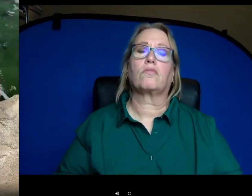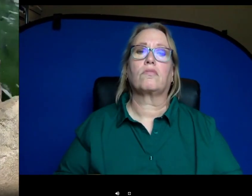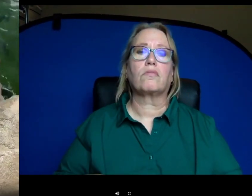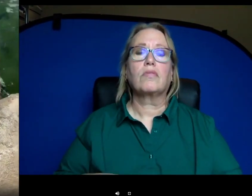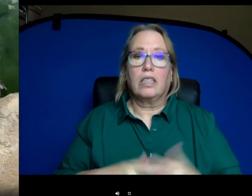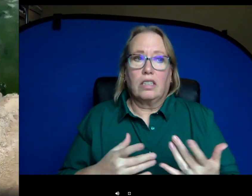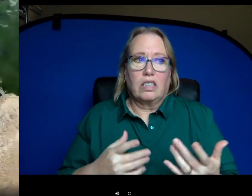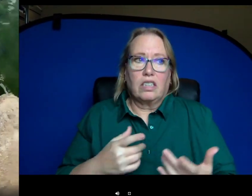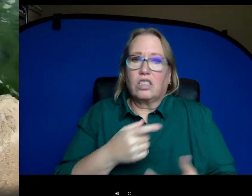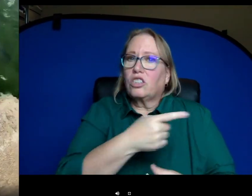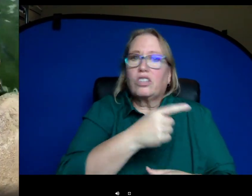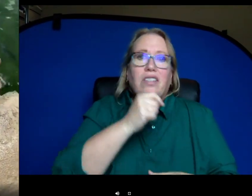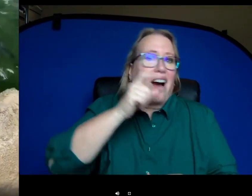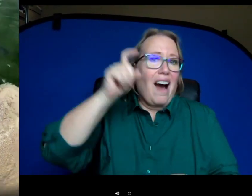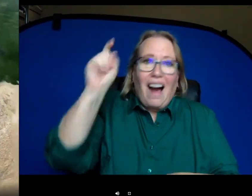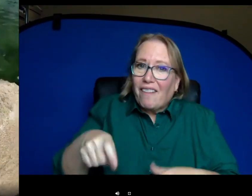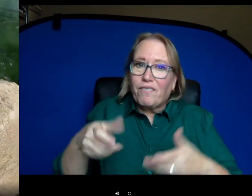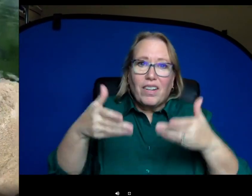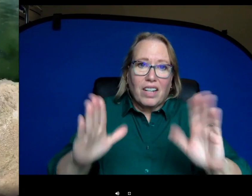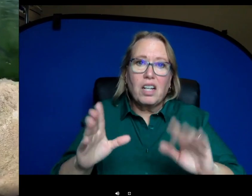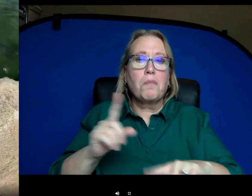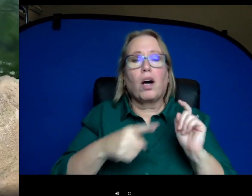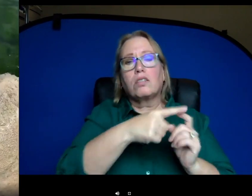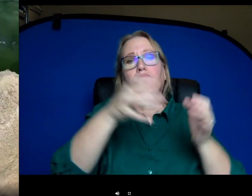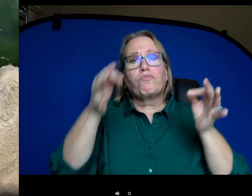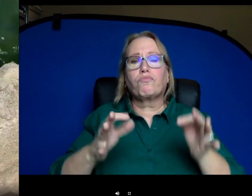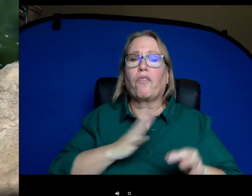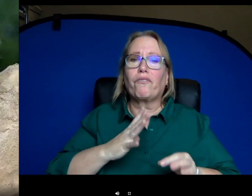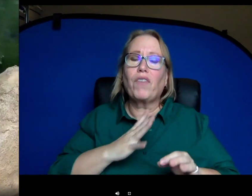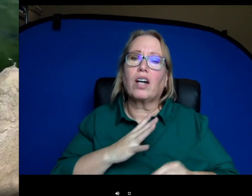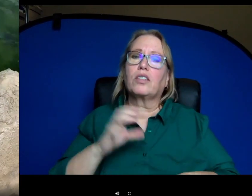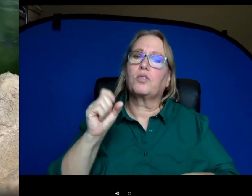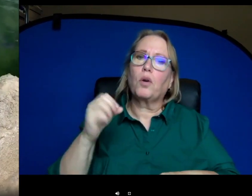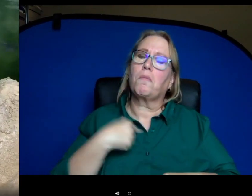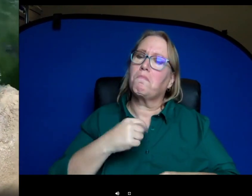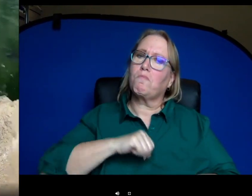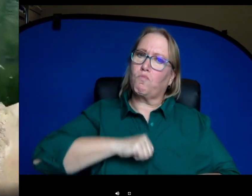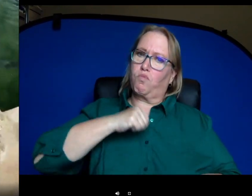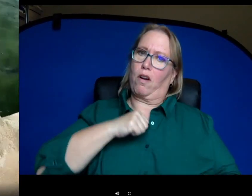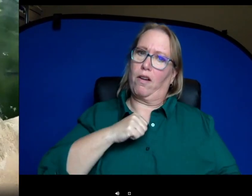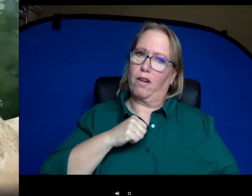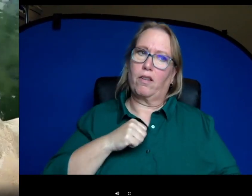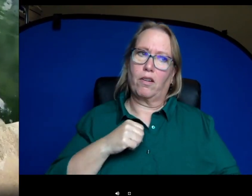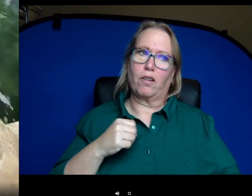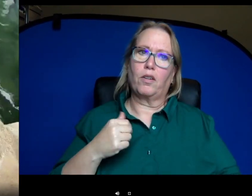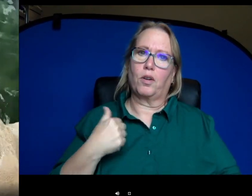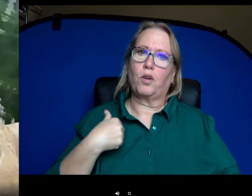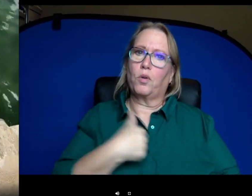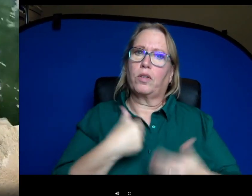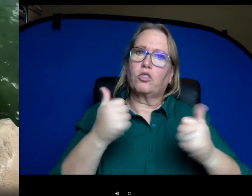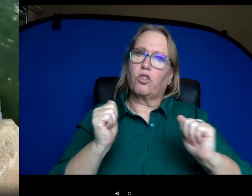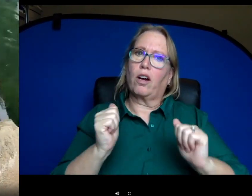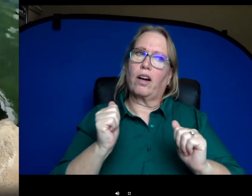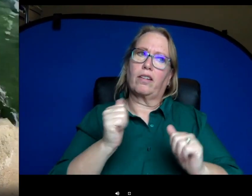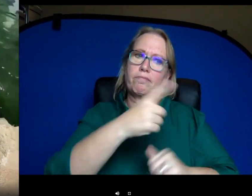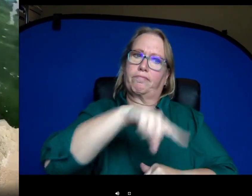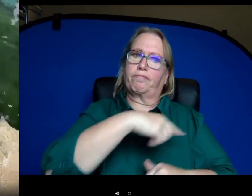volunteer she could have left any time she wanted to and she chose to be there. So we're really proud of the things that we do to keep our animals nice and